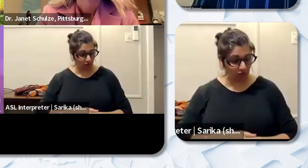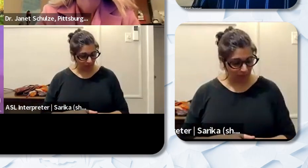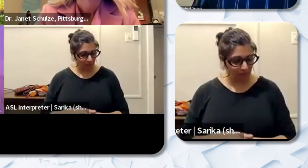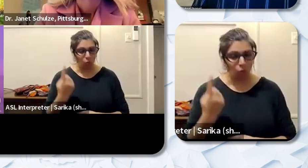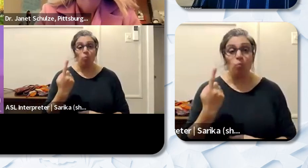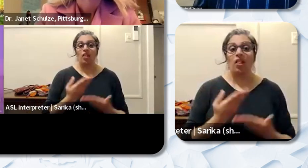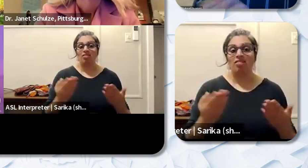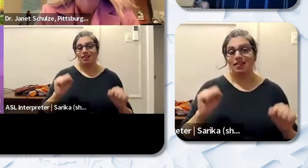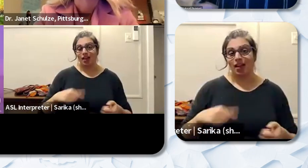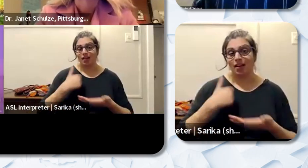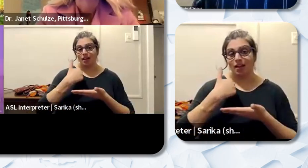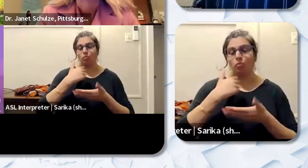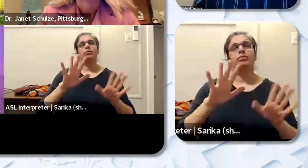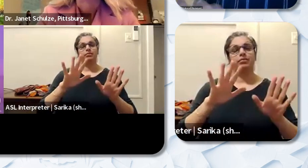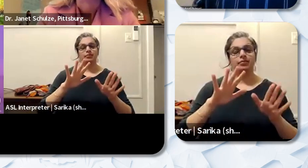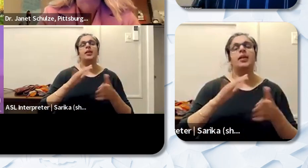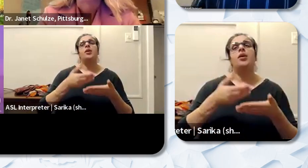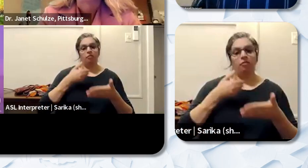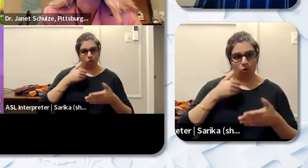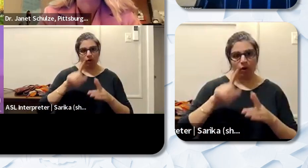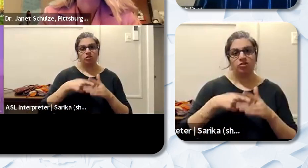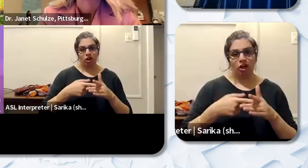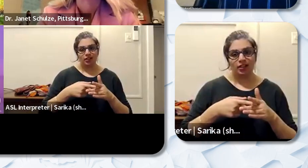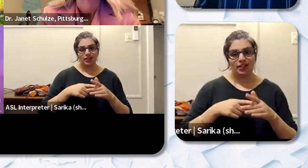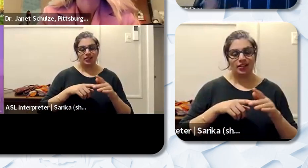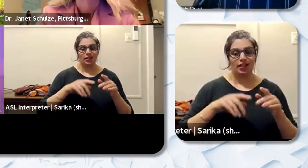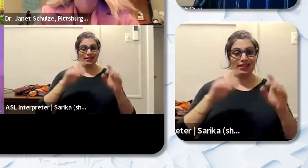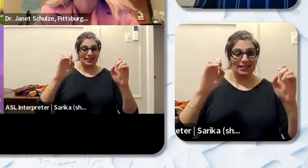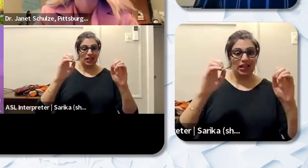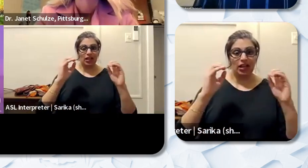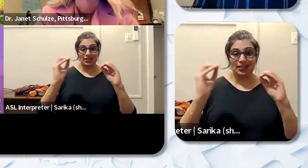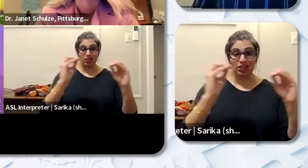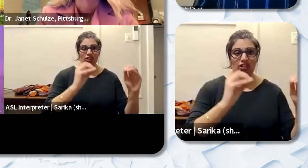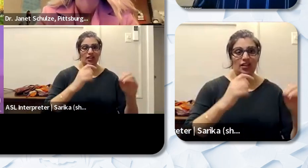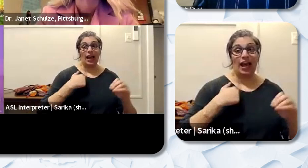help before I started teaching I would substitute teach in three different districts and one of the